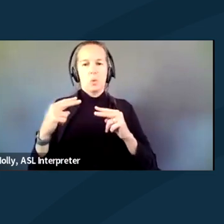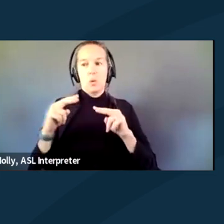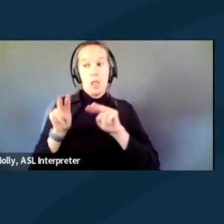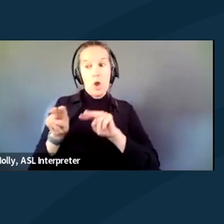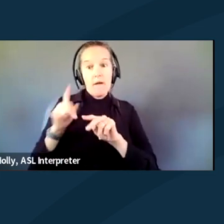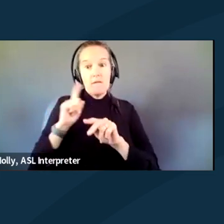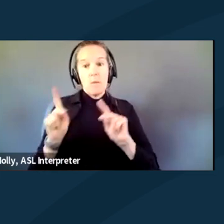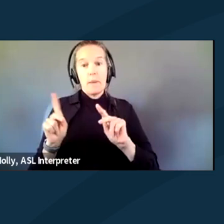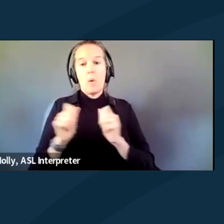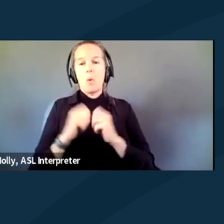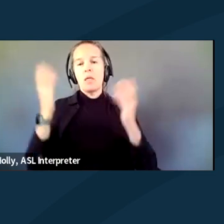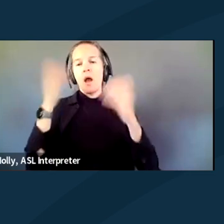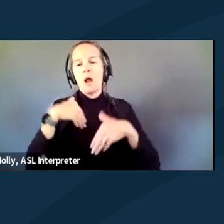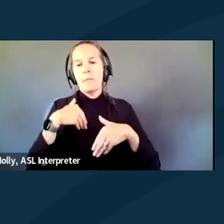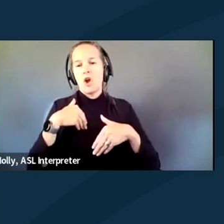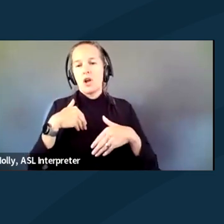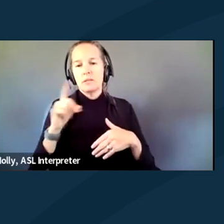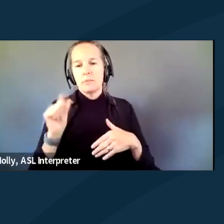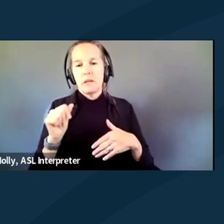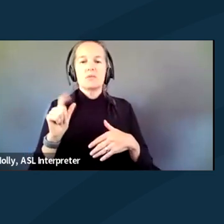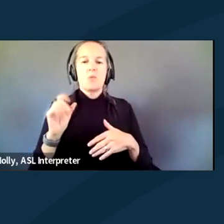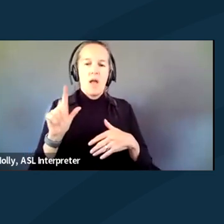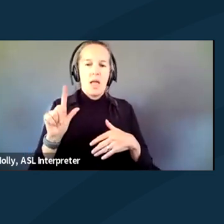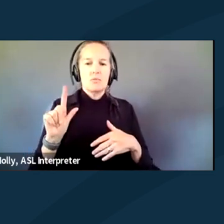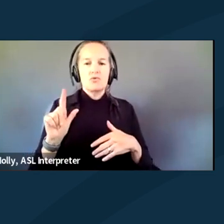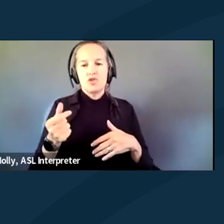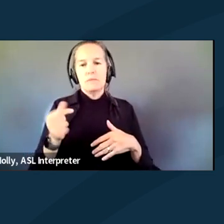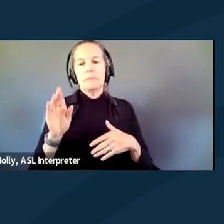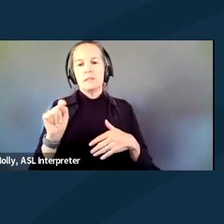those of us who were LGBTQ, those of us who were trans,